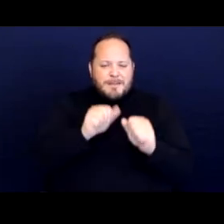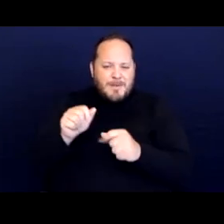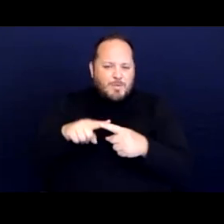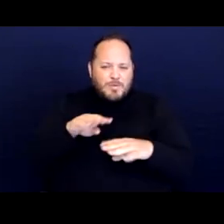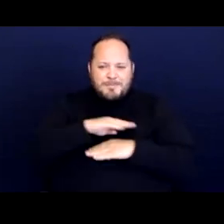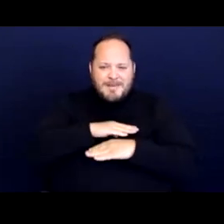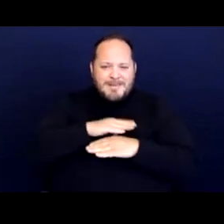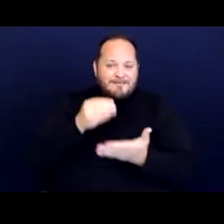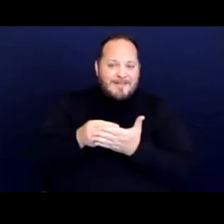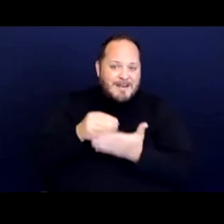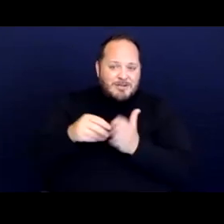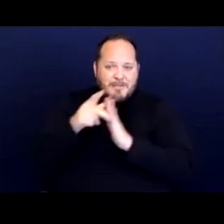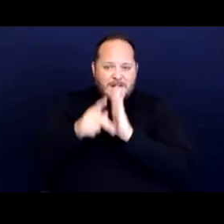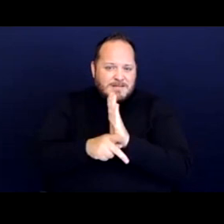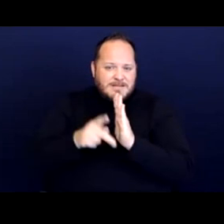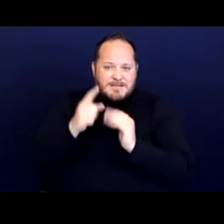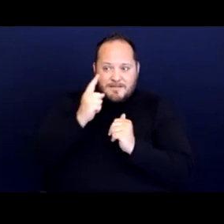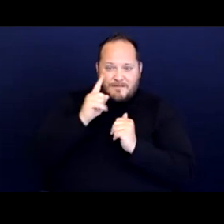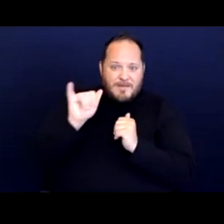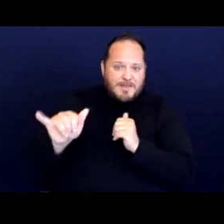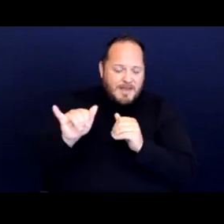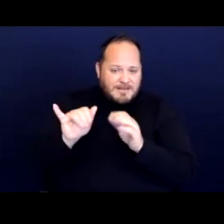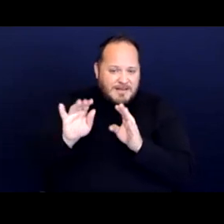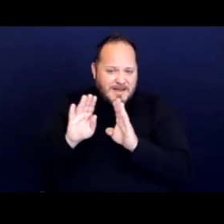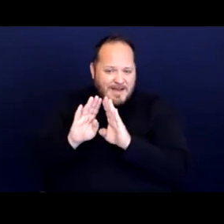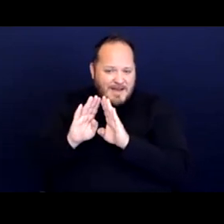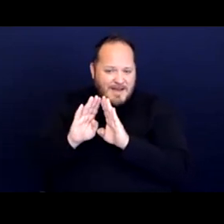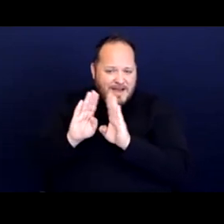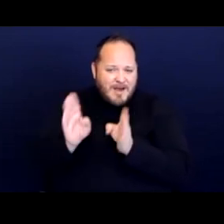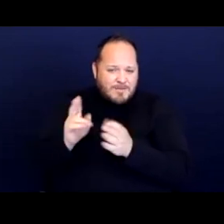of the housing program,